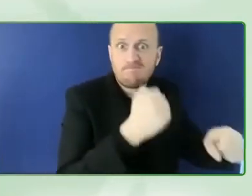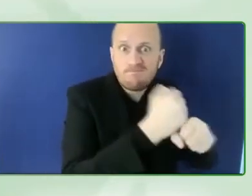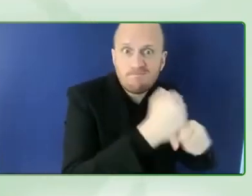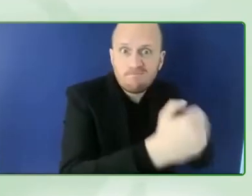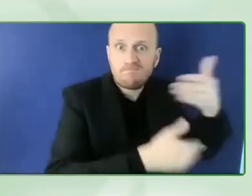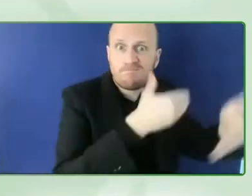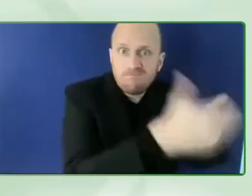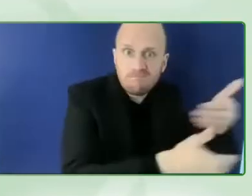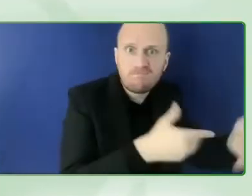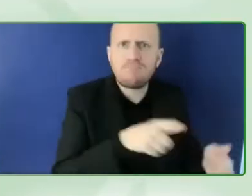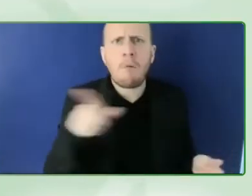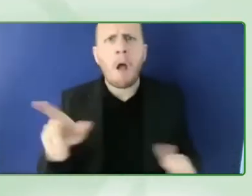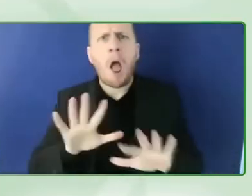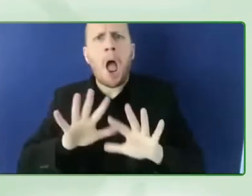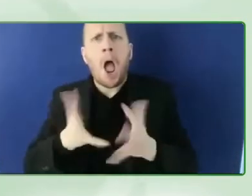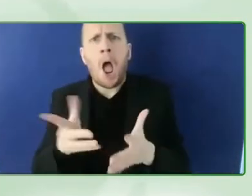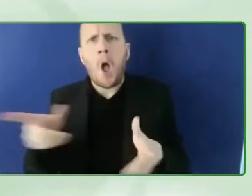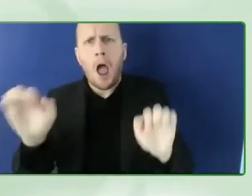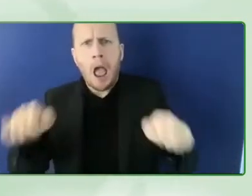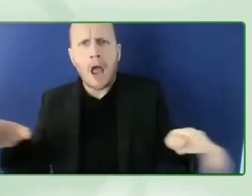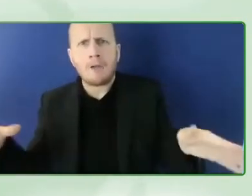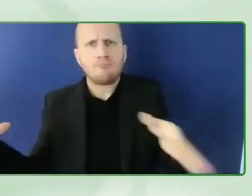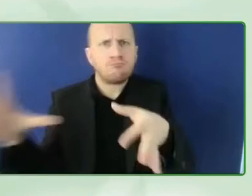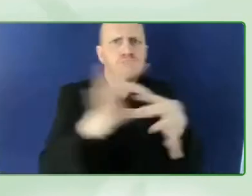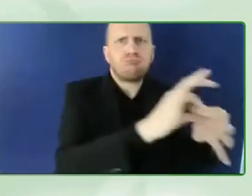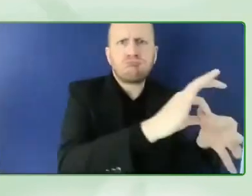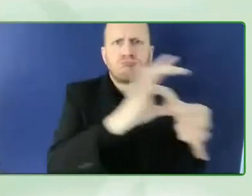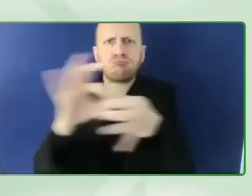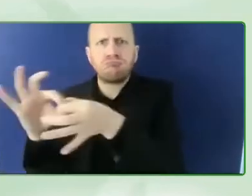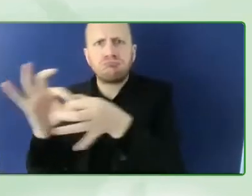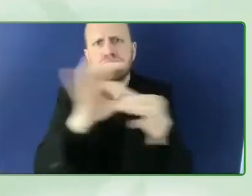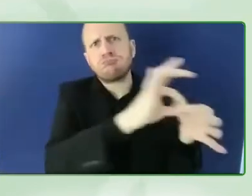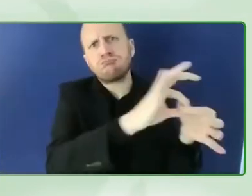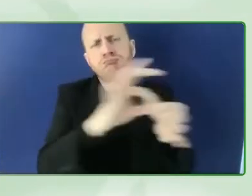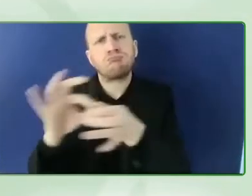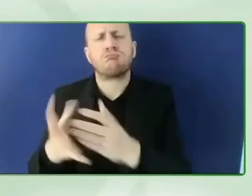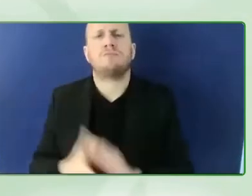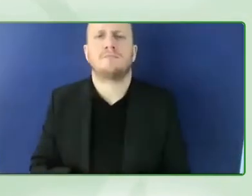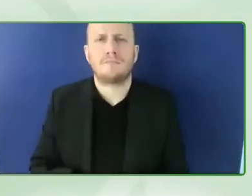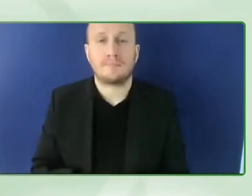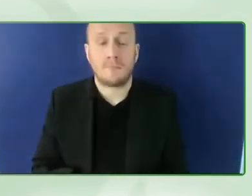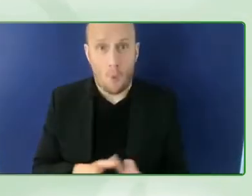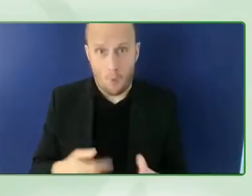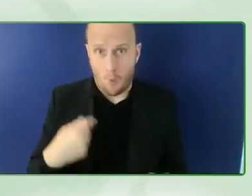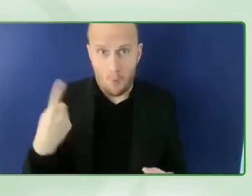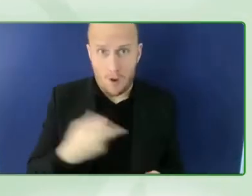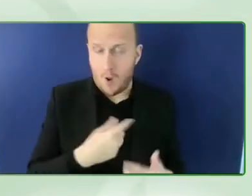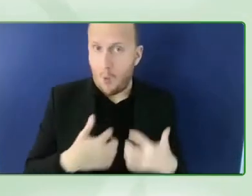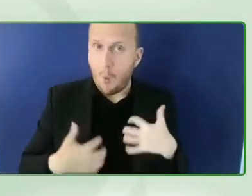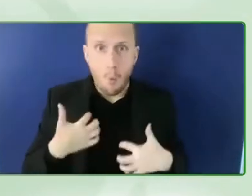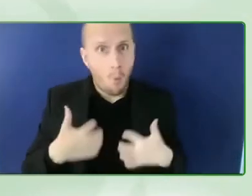it's super exciting and as we said it's not only cars for example all of us know